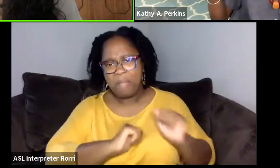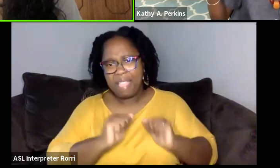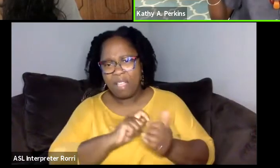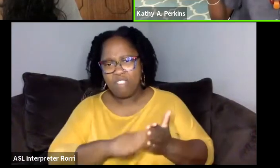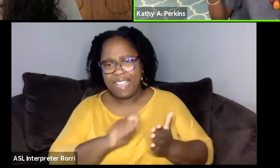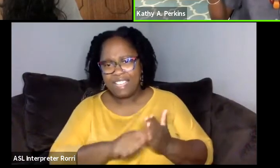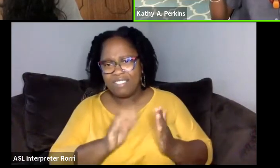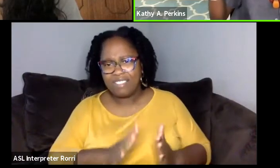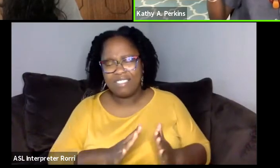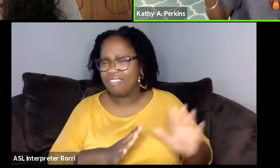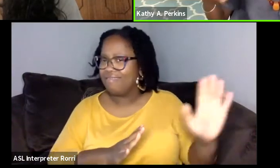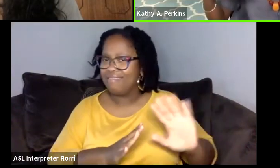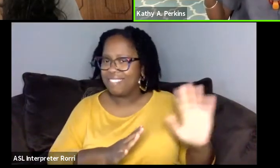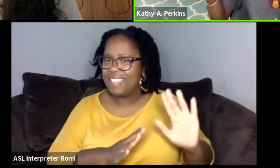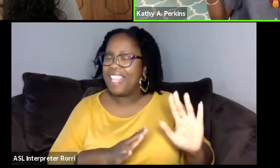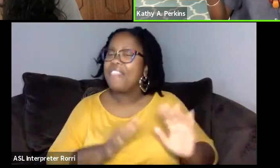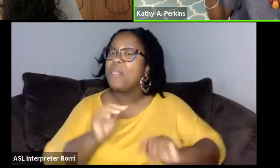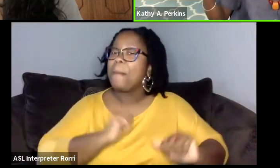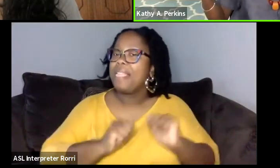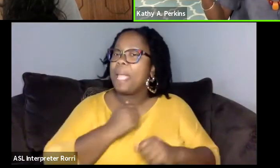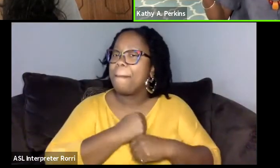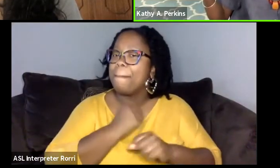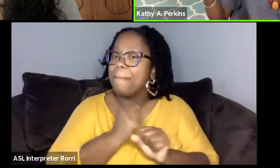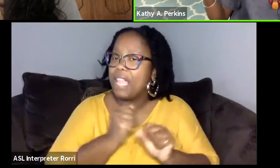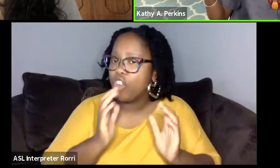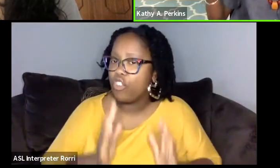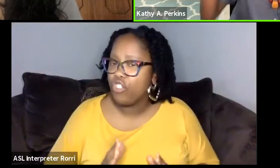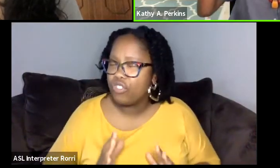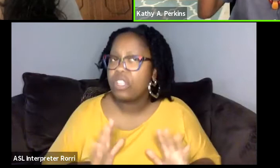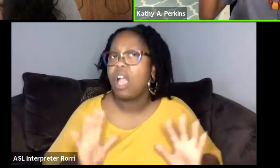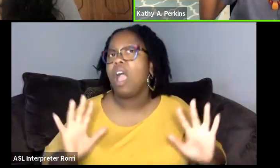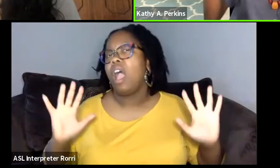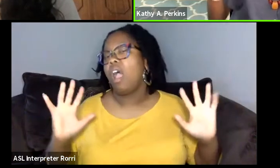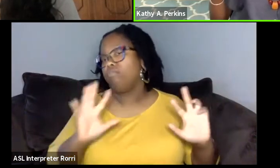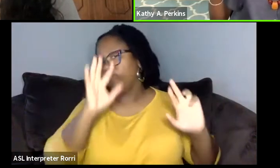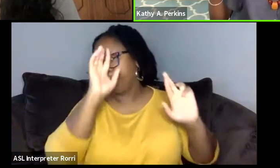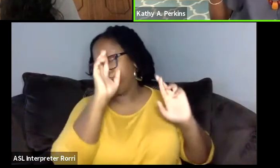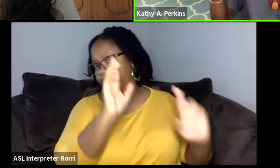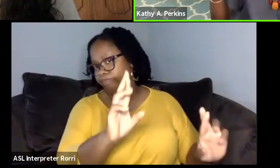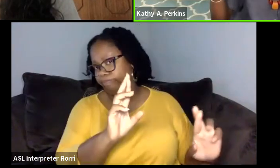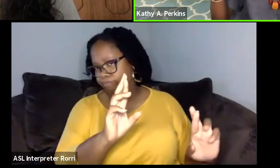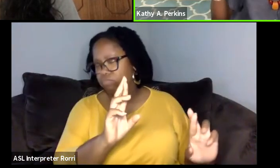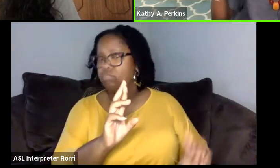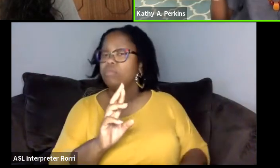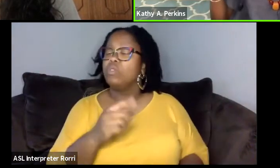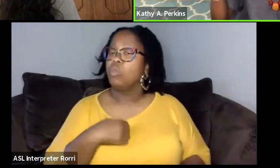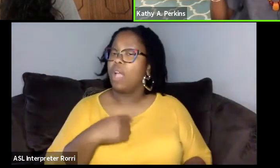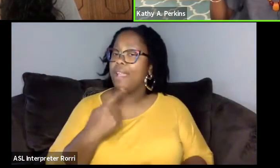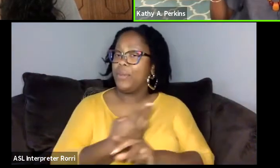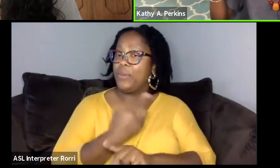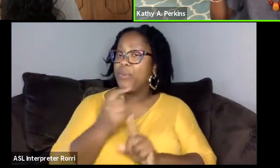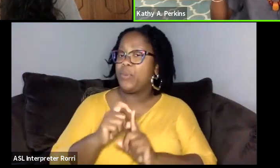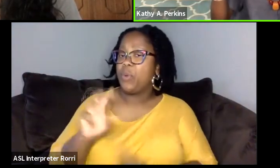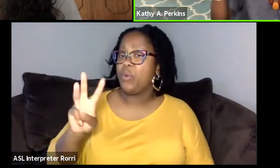So, that's what I've been doing. And so when I said writers, I consciously said writers,